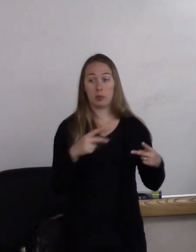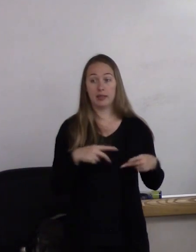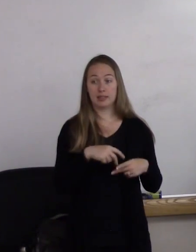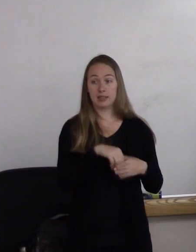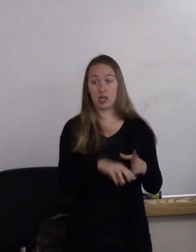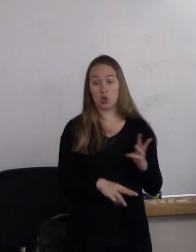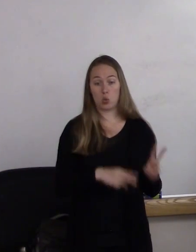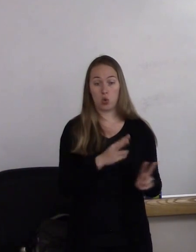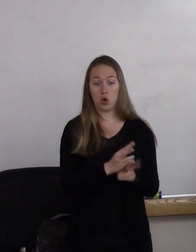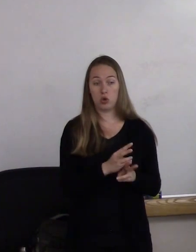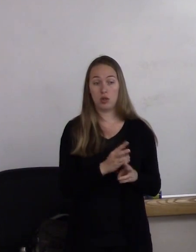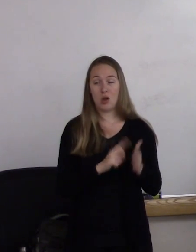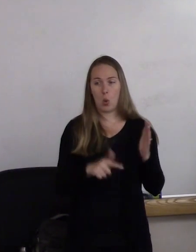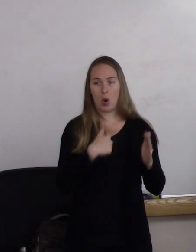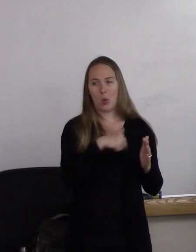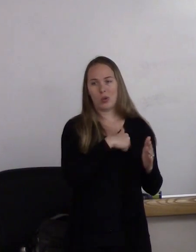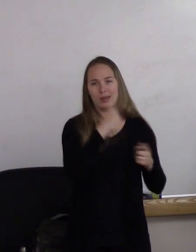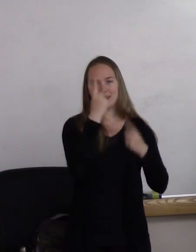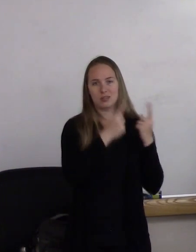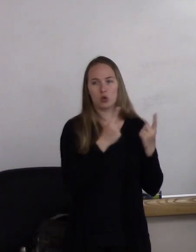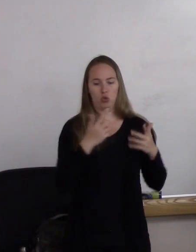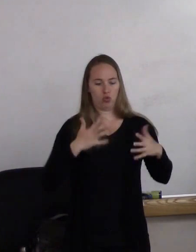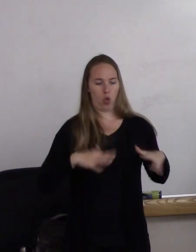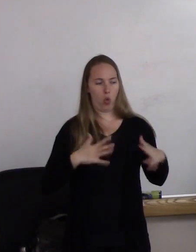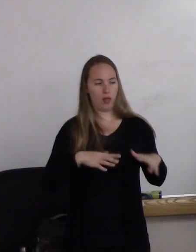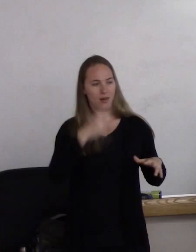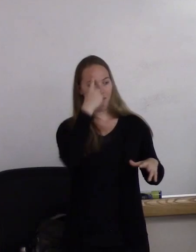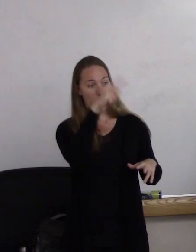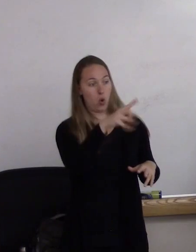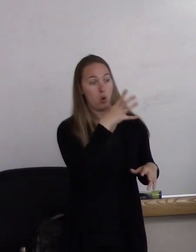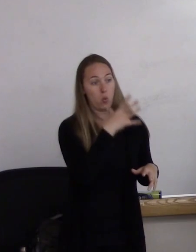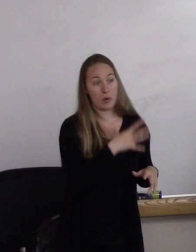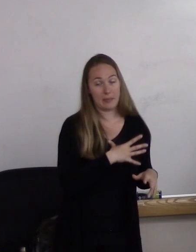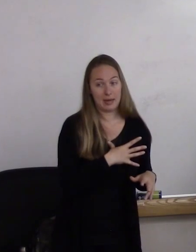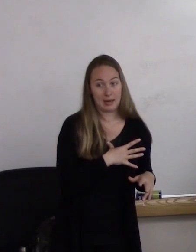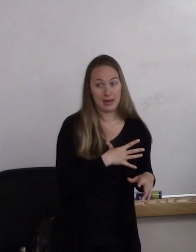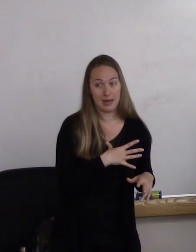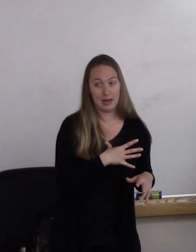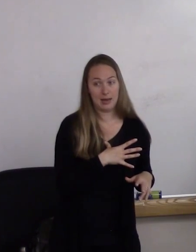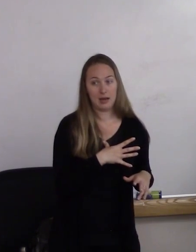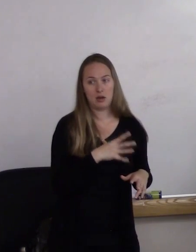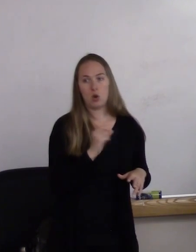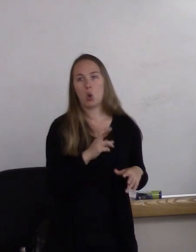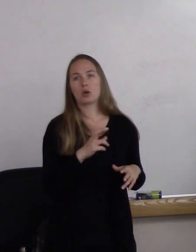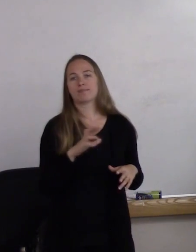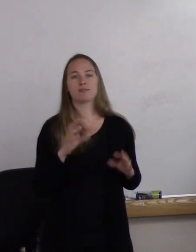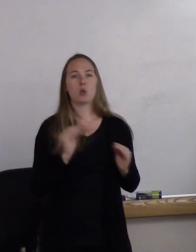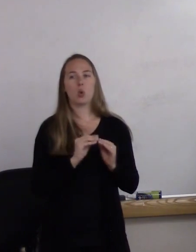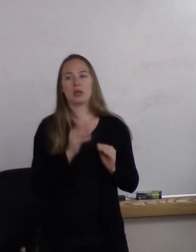what we would consider clothing for women, or what we would call feminine clothing,